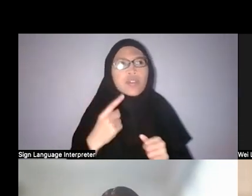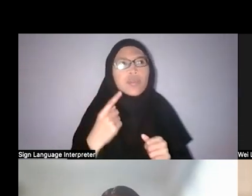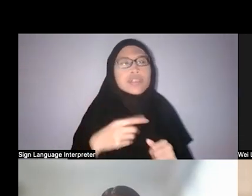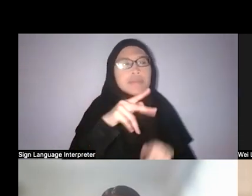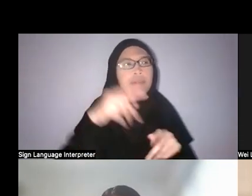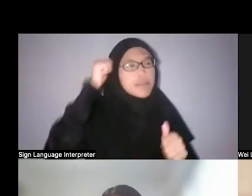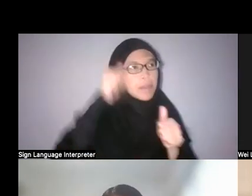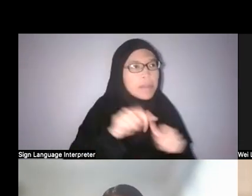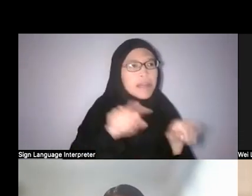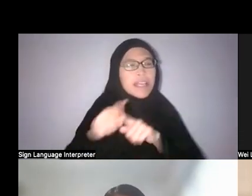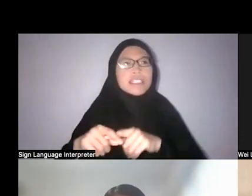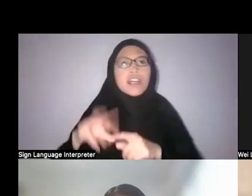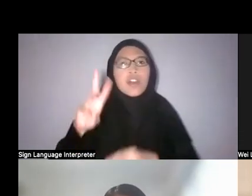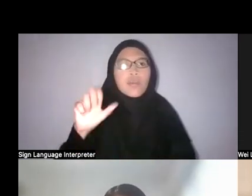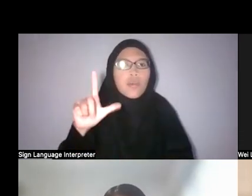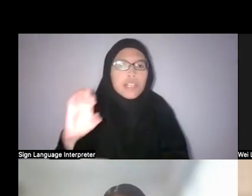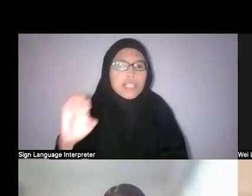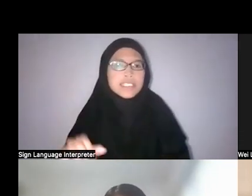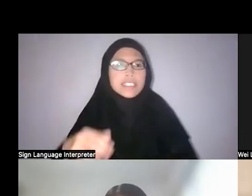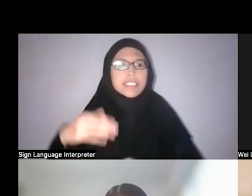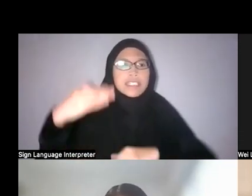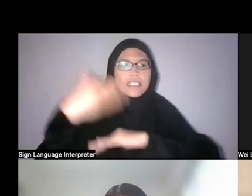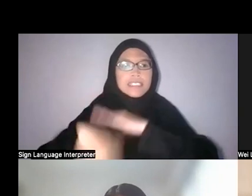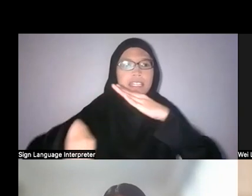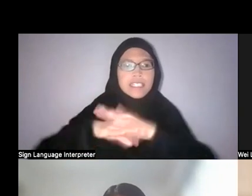there’s a statue outside and that’s how they’re portrayed as well.